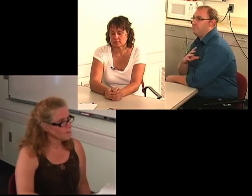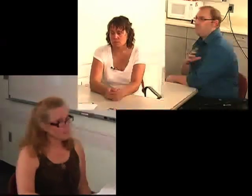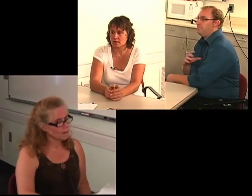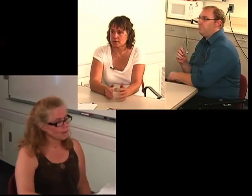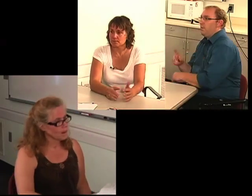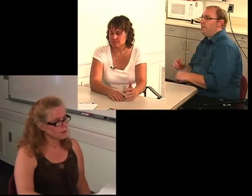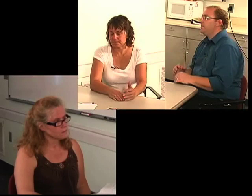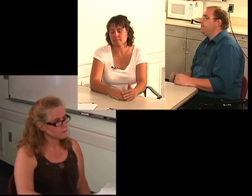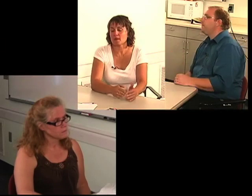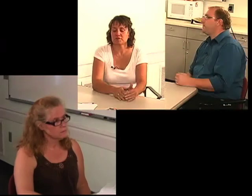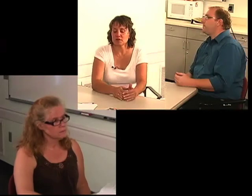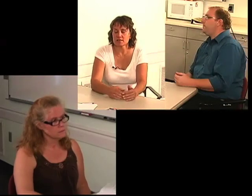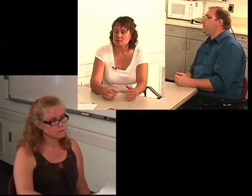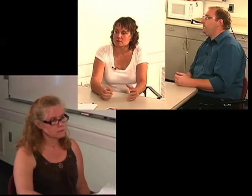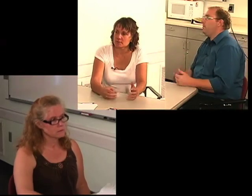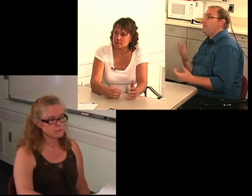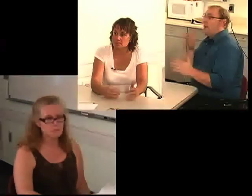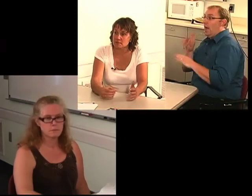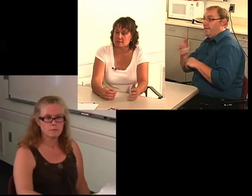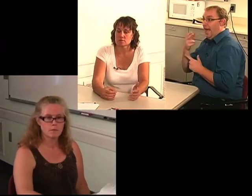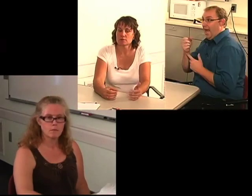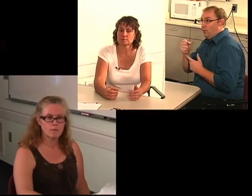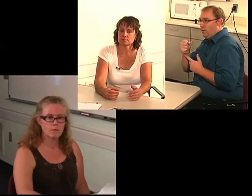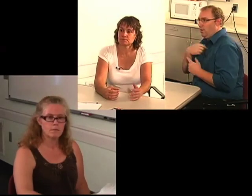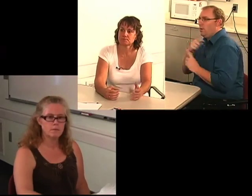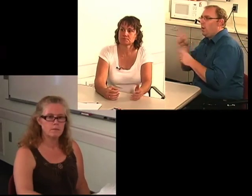C: After high school, I went to beauty school.